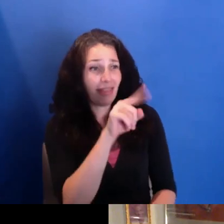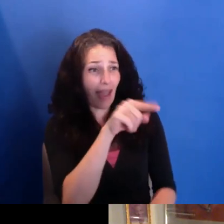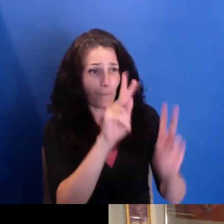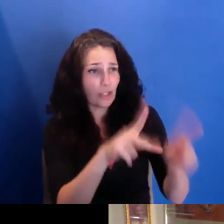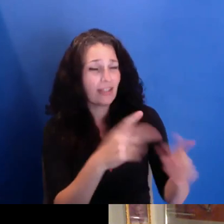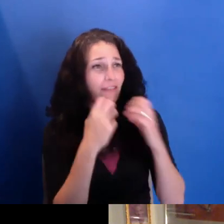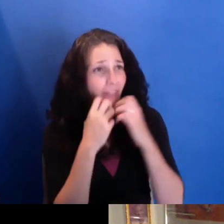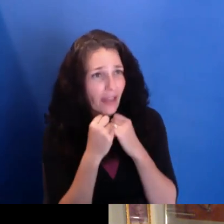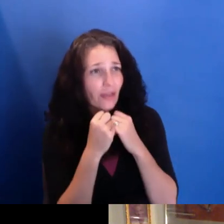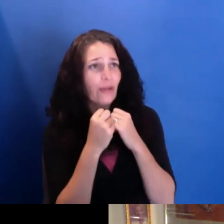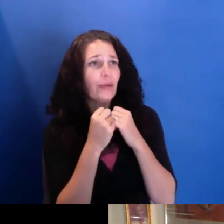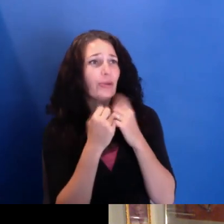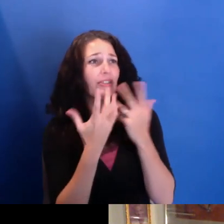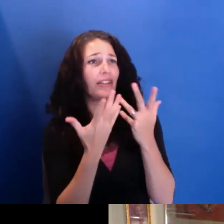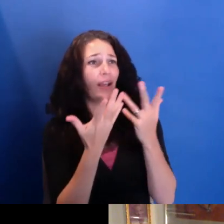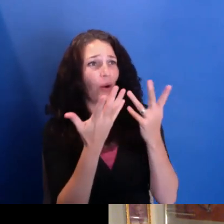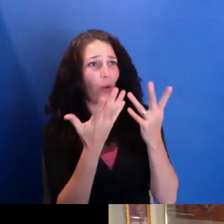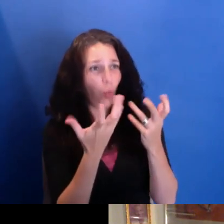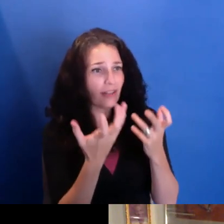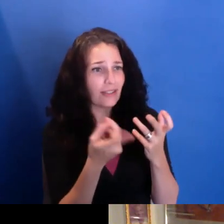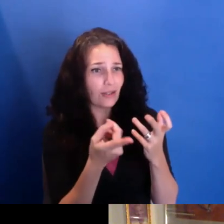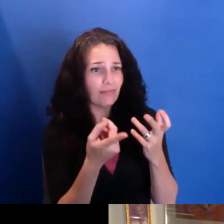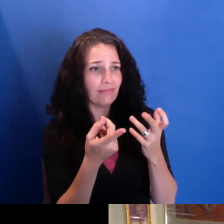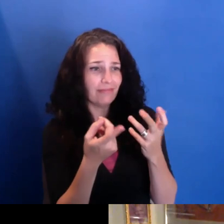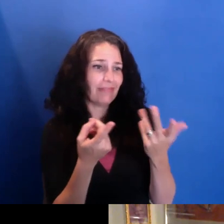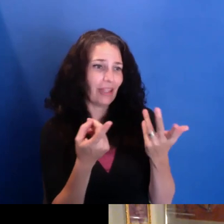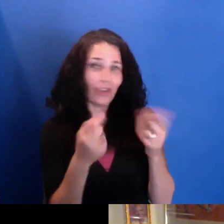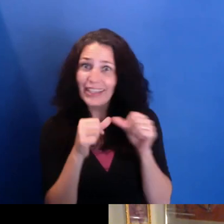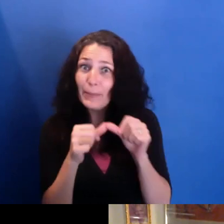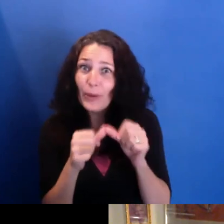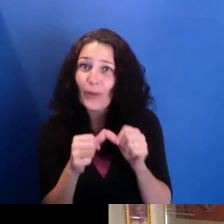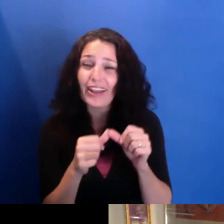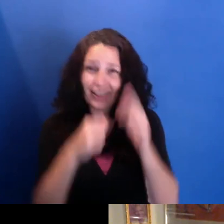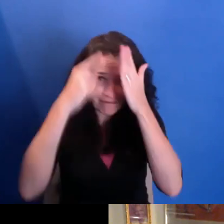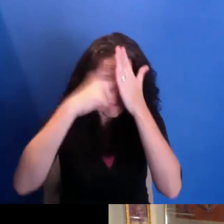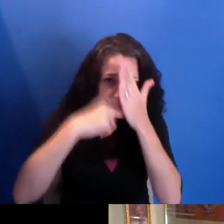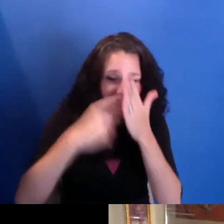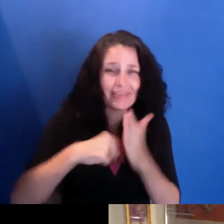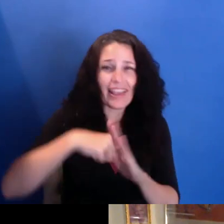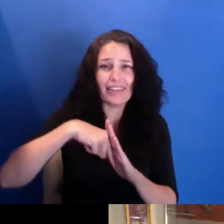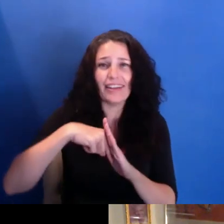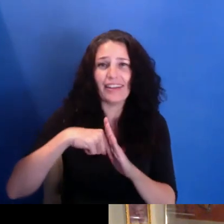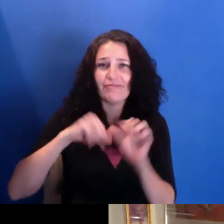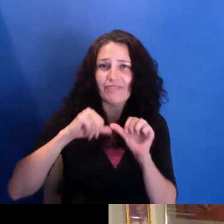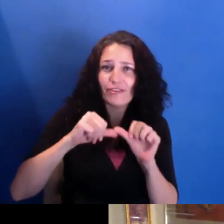the time to further develop-- to further develop those ideas and launch them. So that's basically right now what